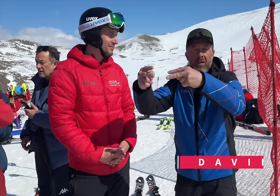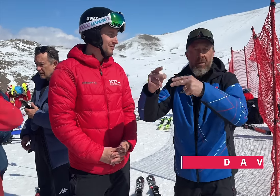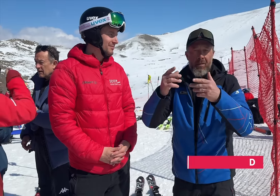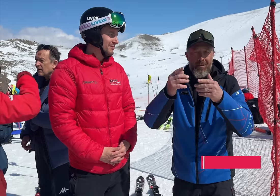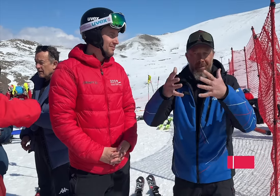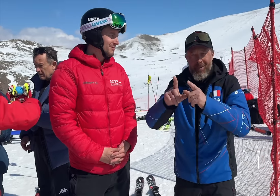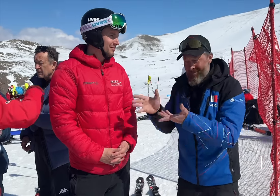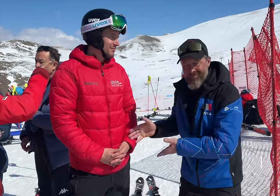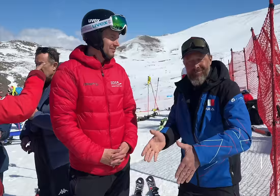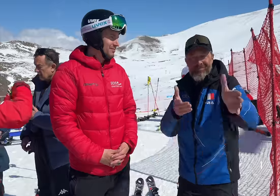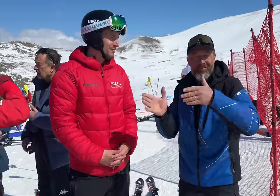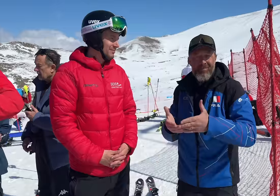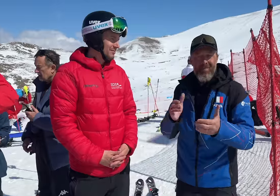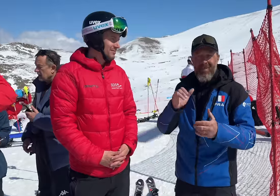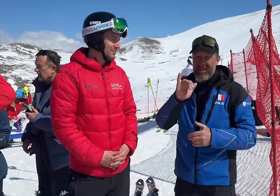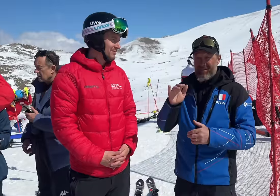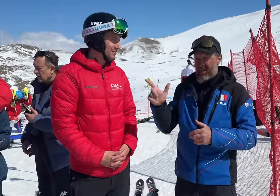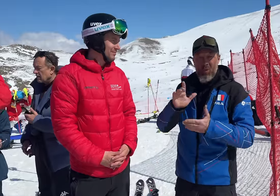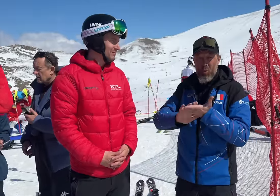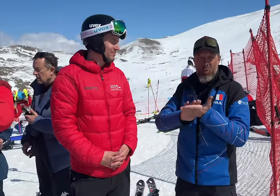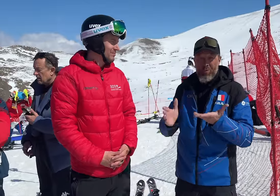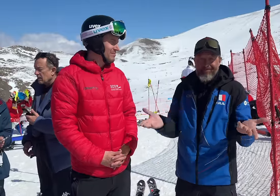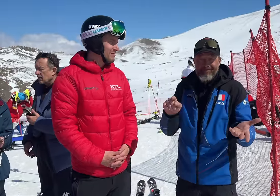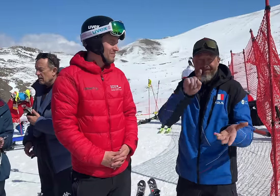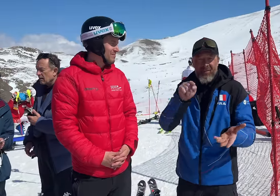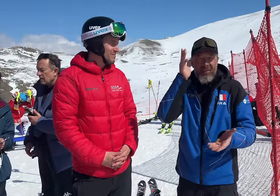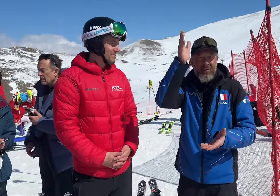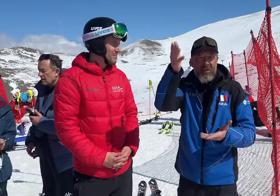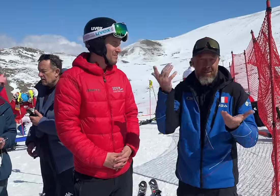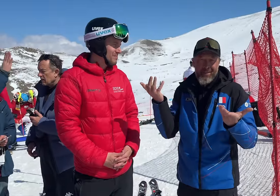roll over into future Deaflympics and expand competition.